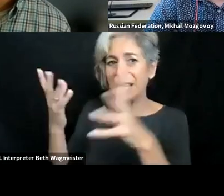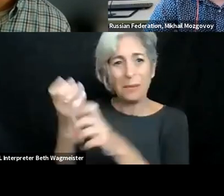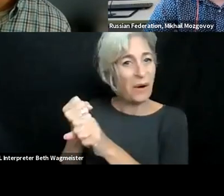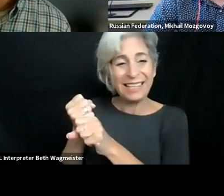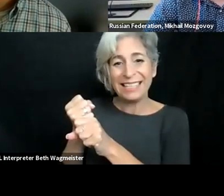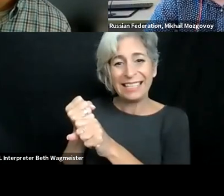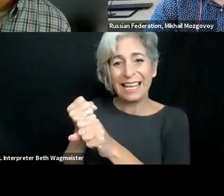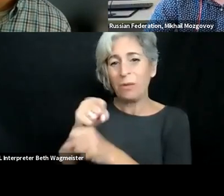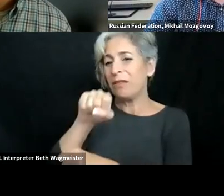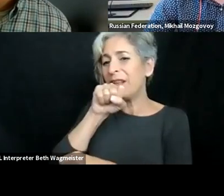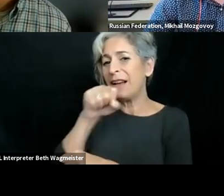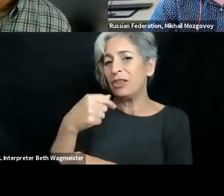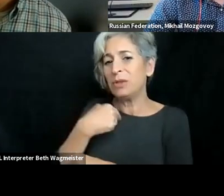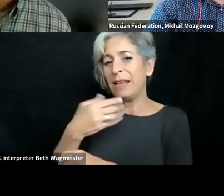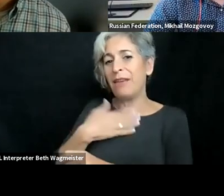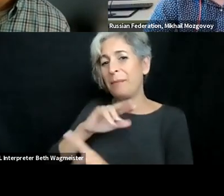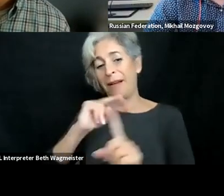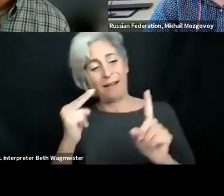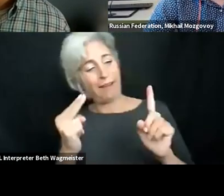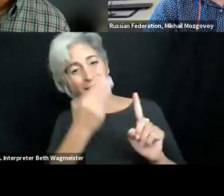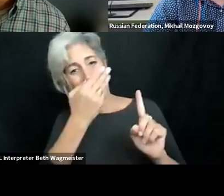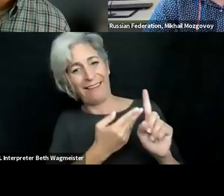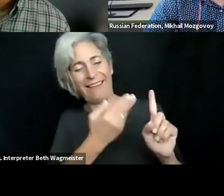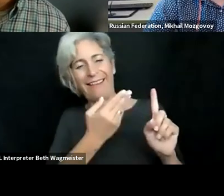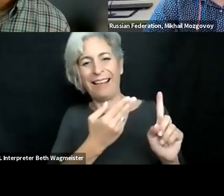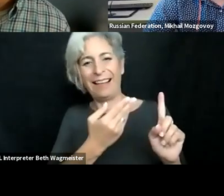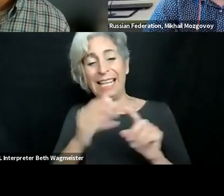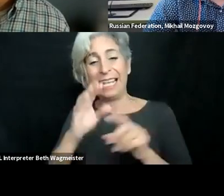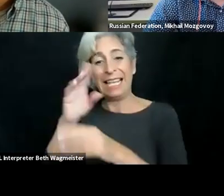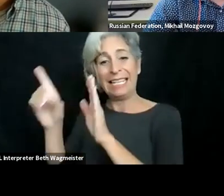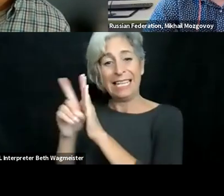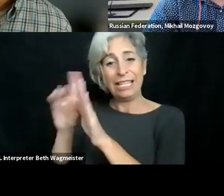first. >> ANDREW SAM: Sure.